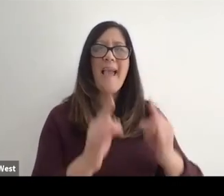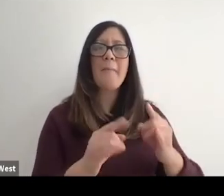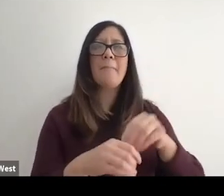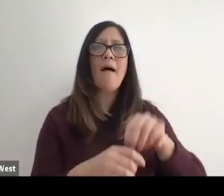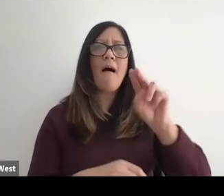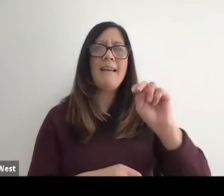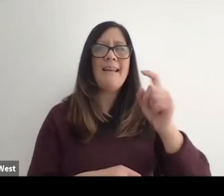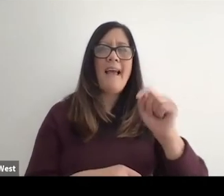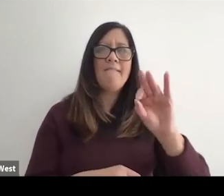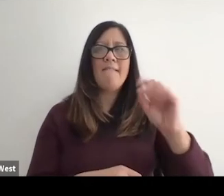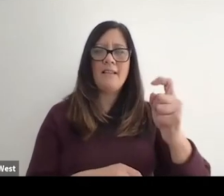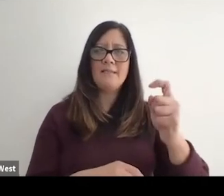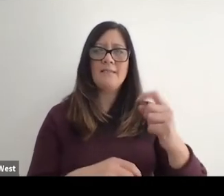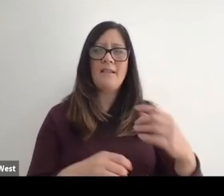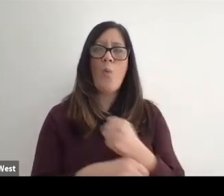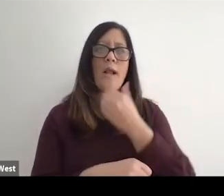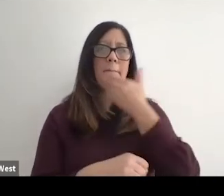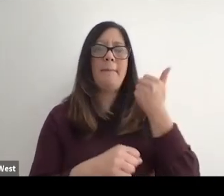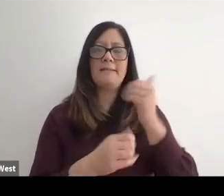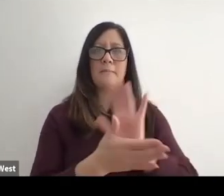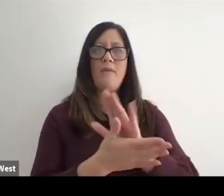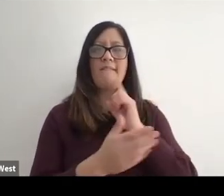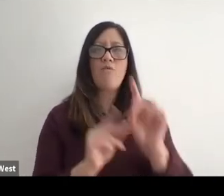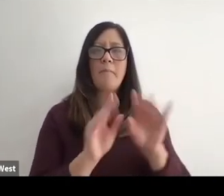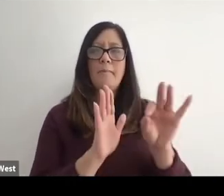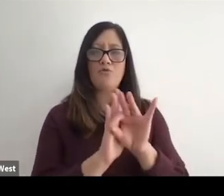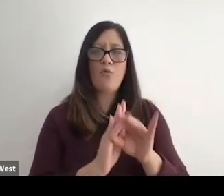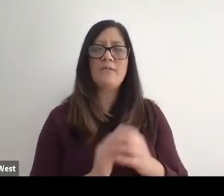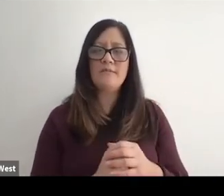Amazing documentary. One of the best Sundance Film, one best picture for the peoples choice,